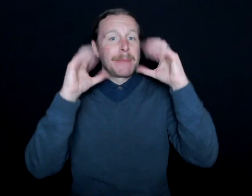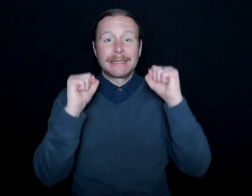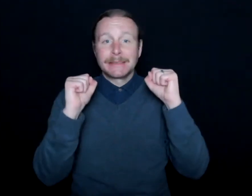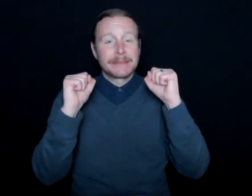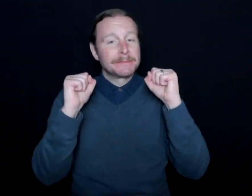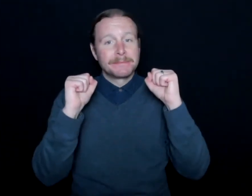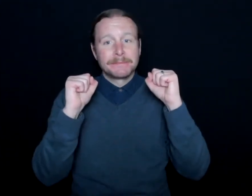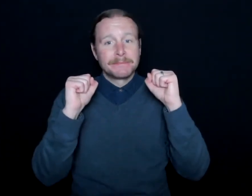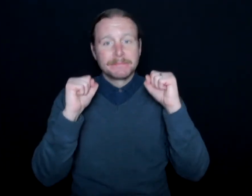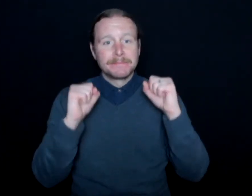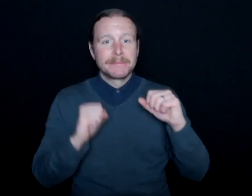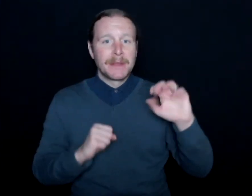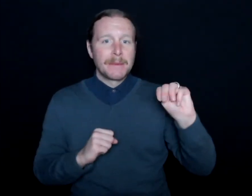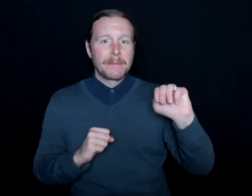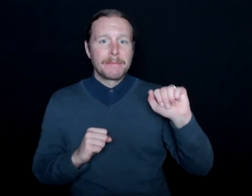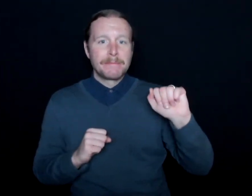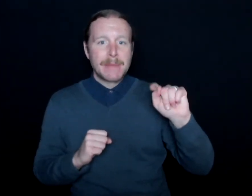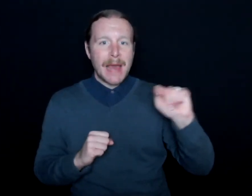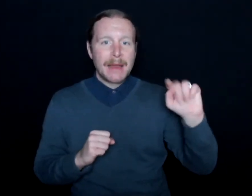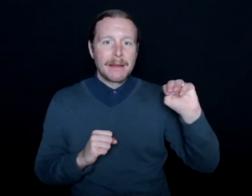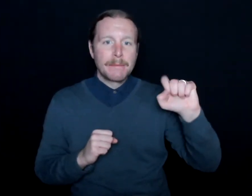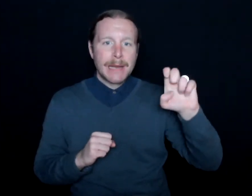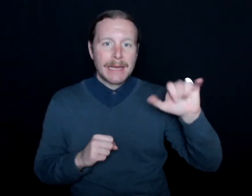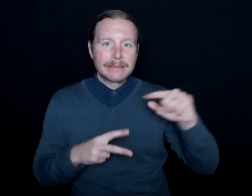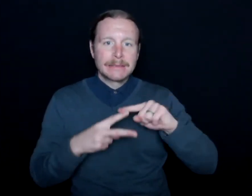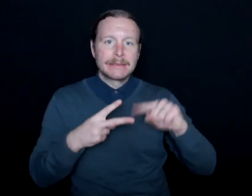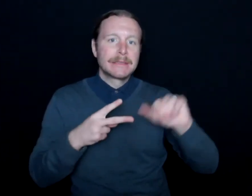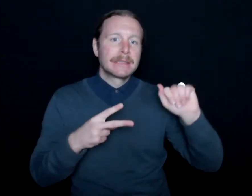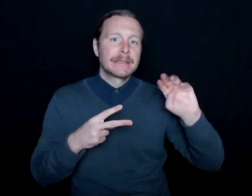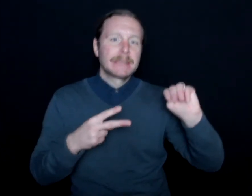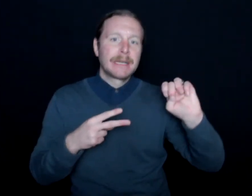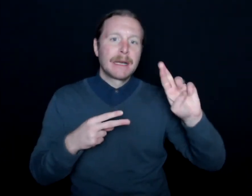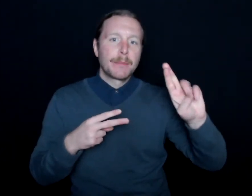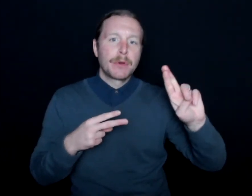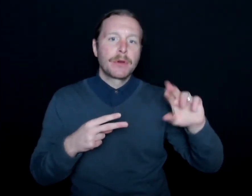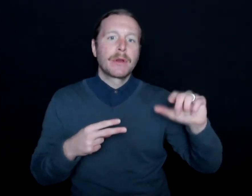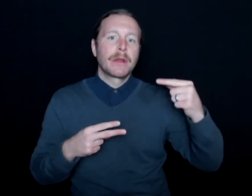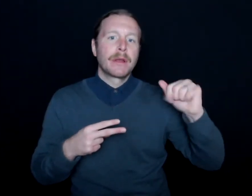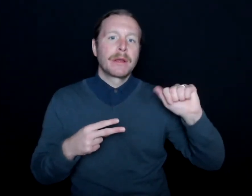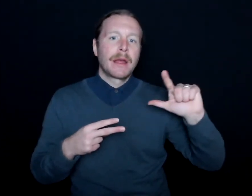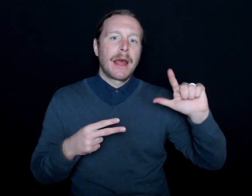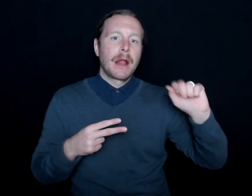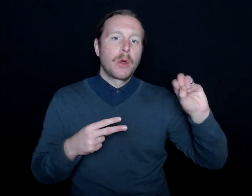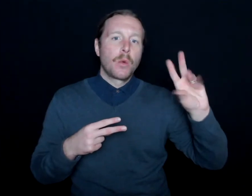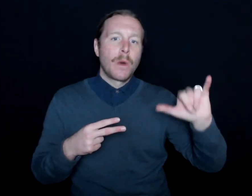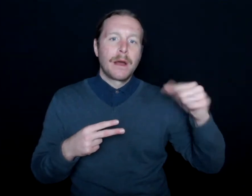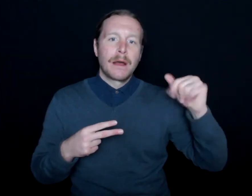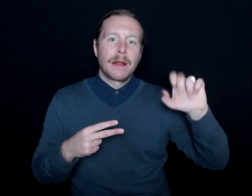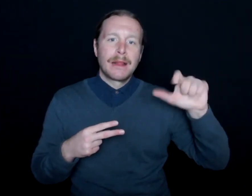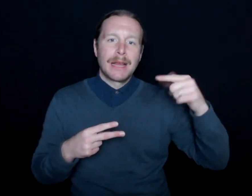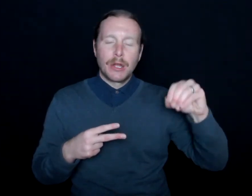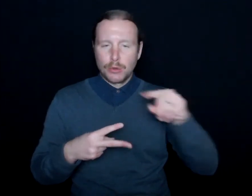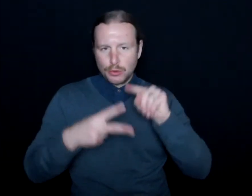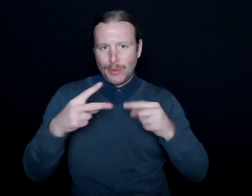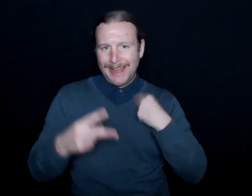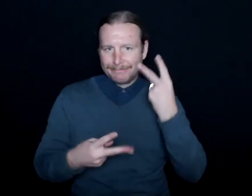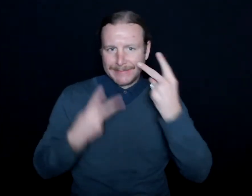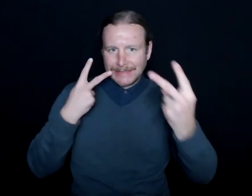Matt Maxey and Amber Galloway Gallego are two that I've come across, and--